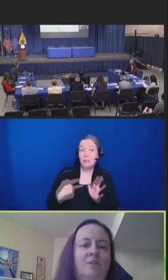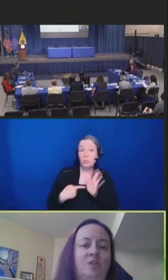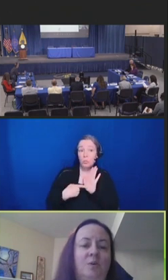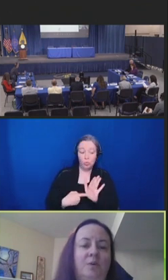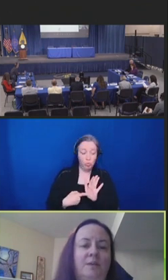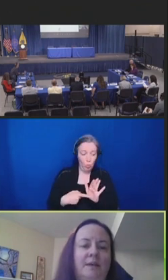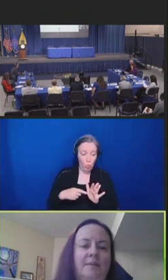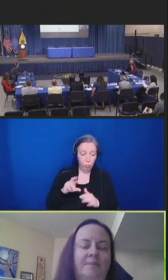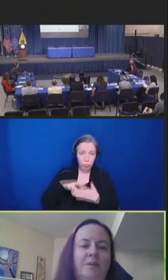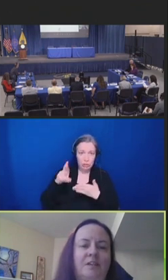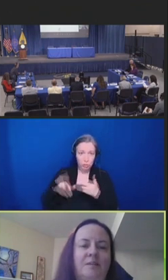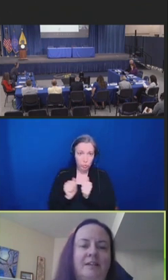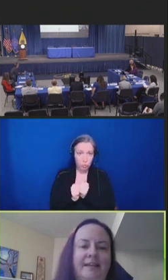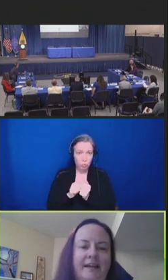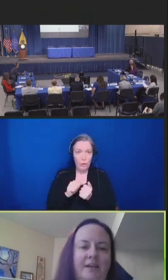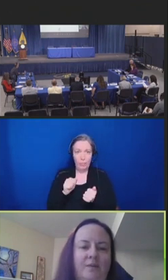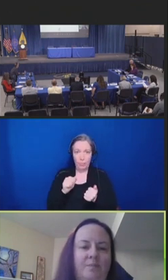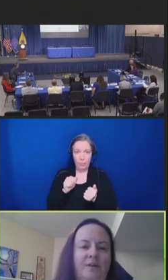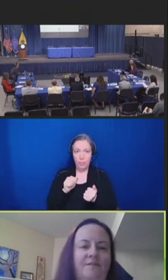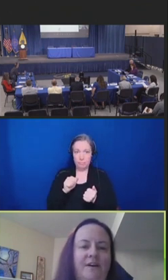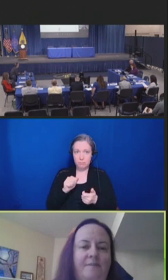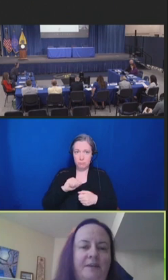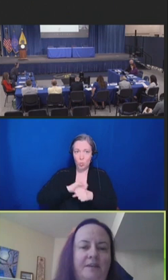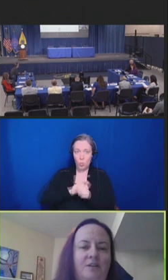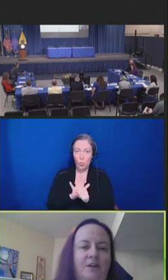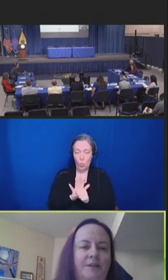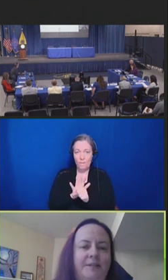which sold approximately 81.5 million.